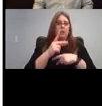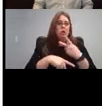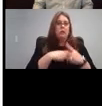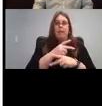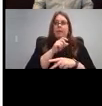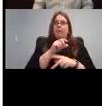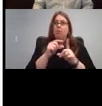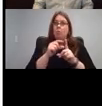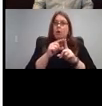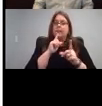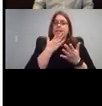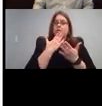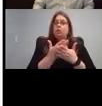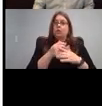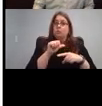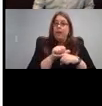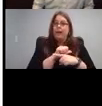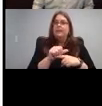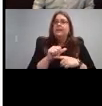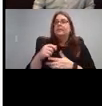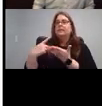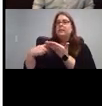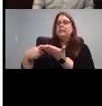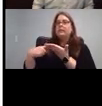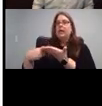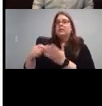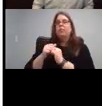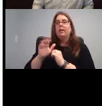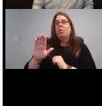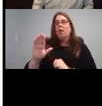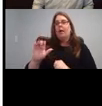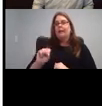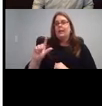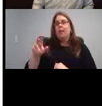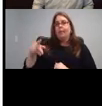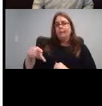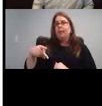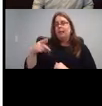to your SLP or someone knows your child's IEP goals. But this